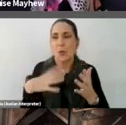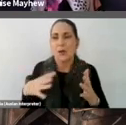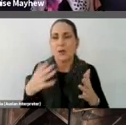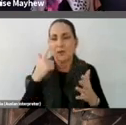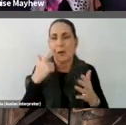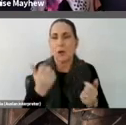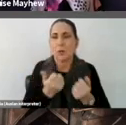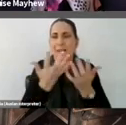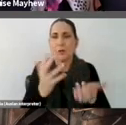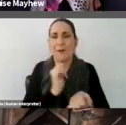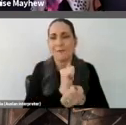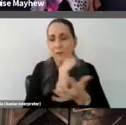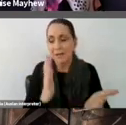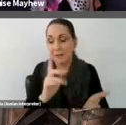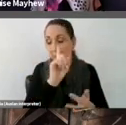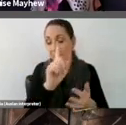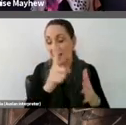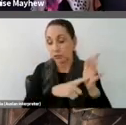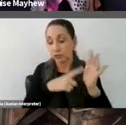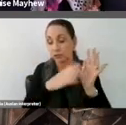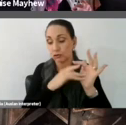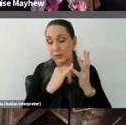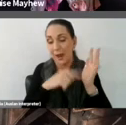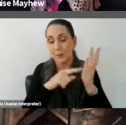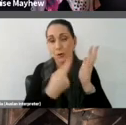Turrell and Marina Abramovic give us very